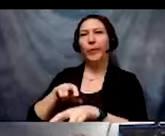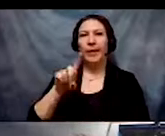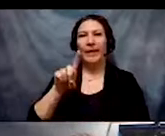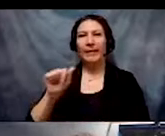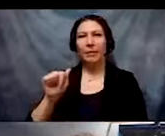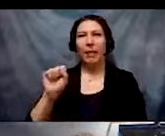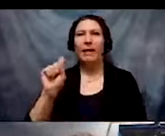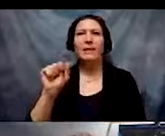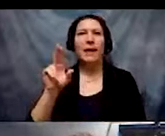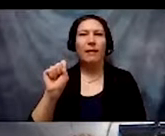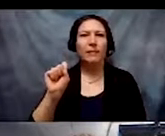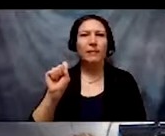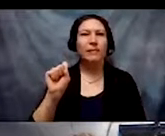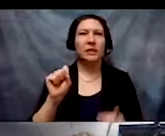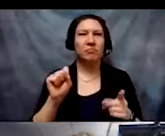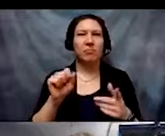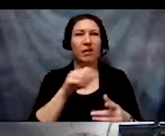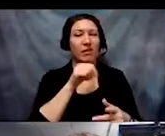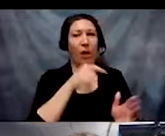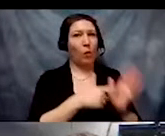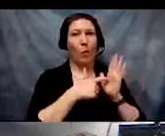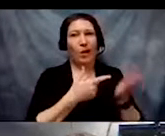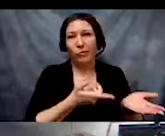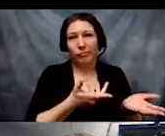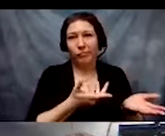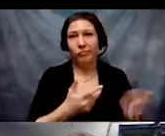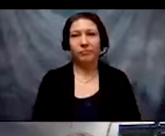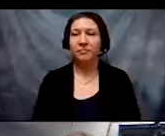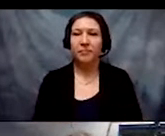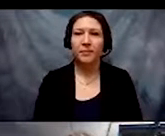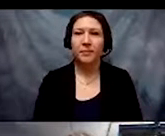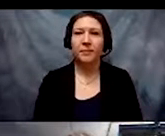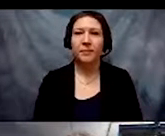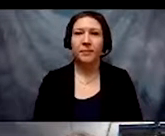data nor are they mandated to. In a different study,